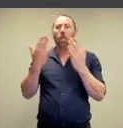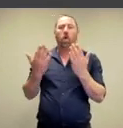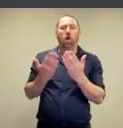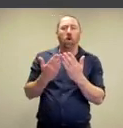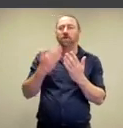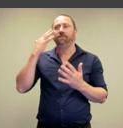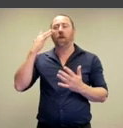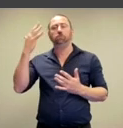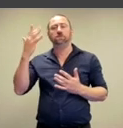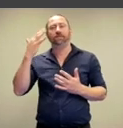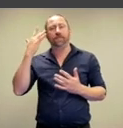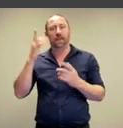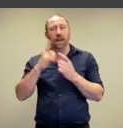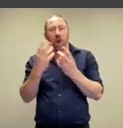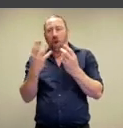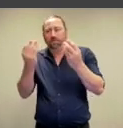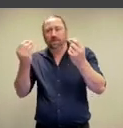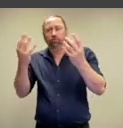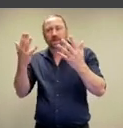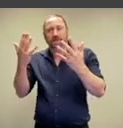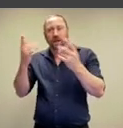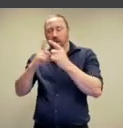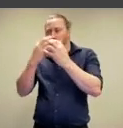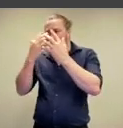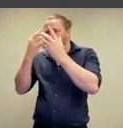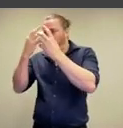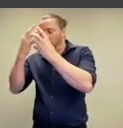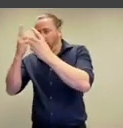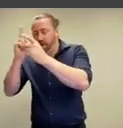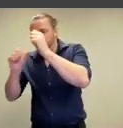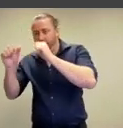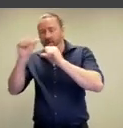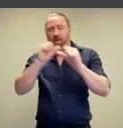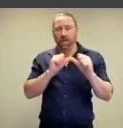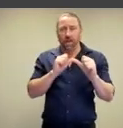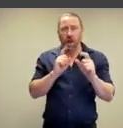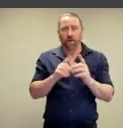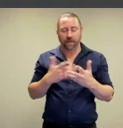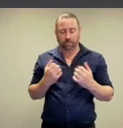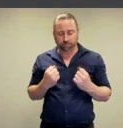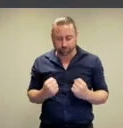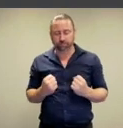the immaterial world of philosophy, she grounded herself through the